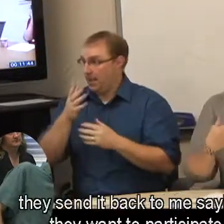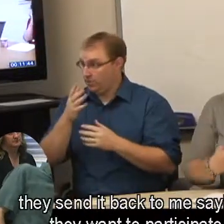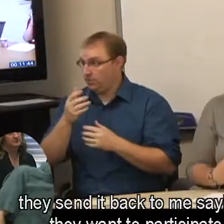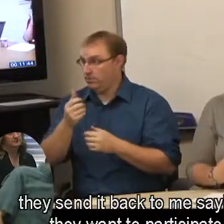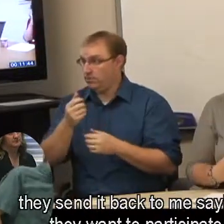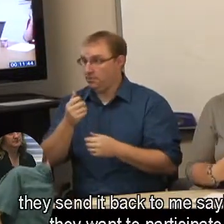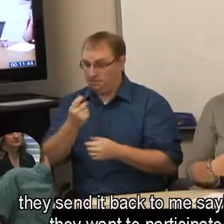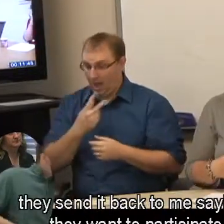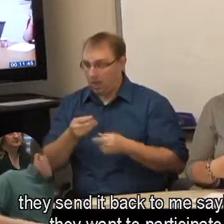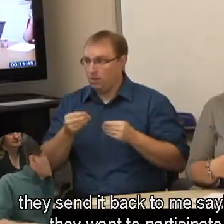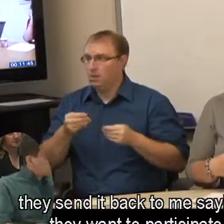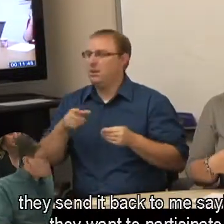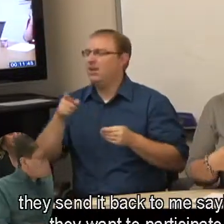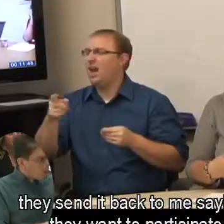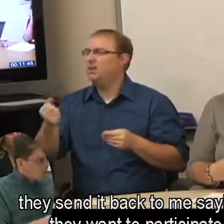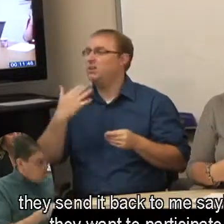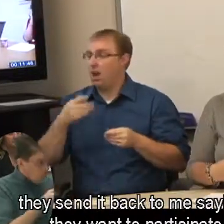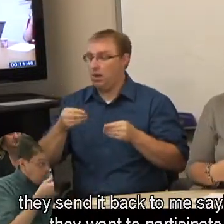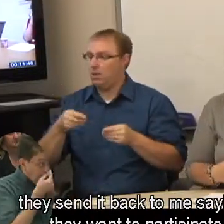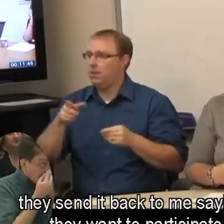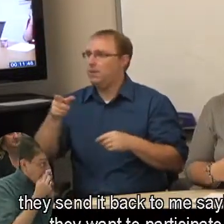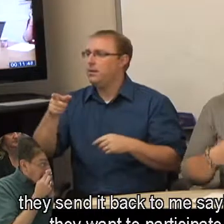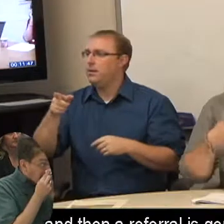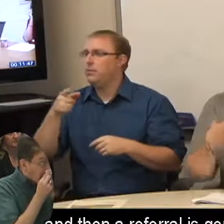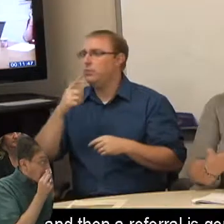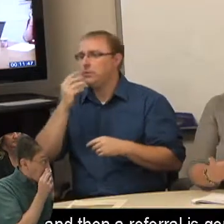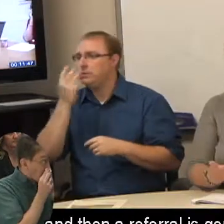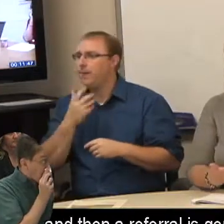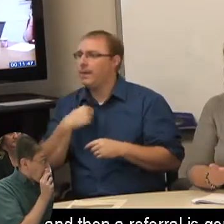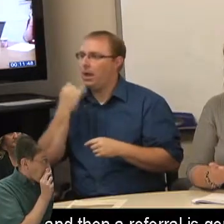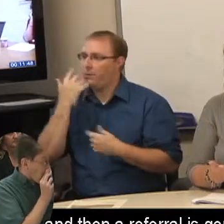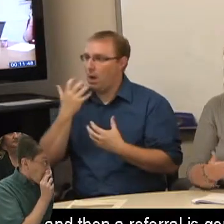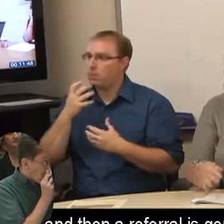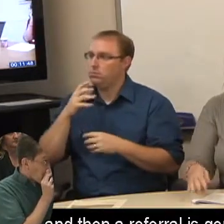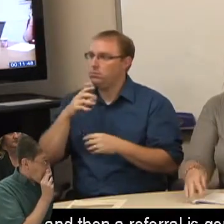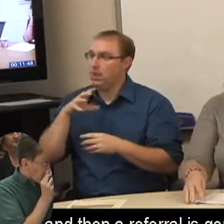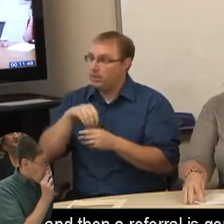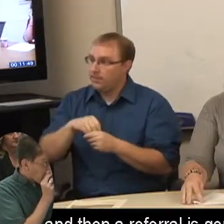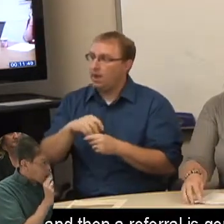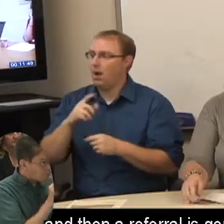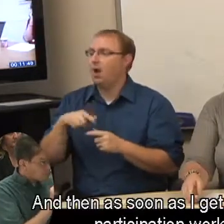they send it back to me saying whether they want to participate or not, and then a referral is generated.